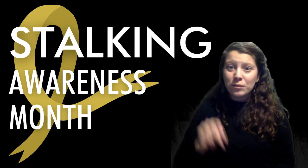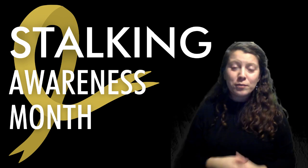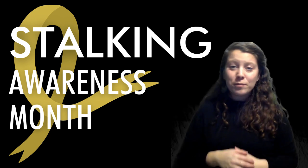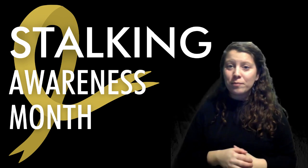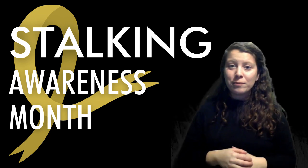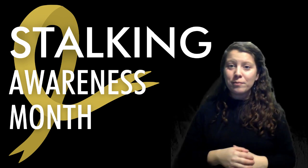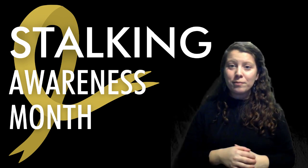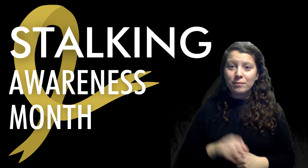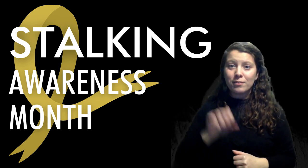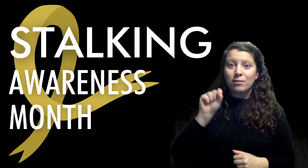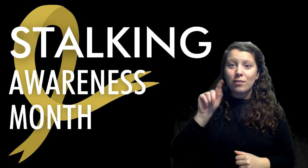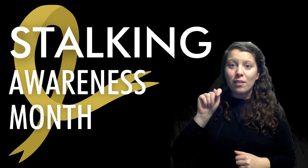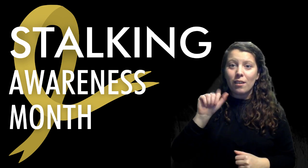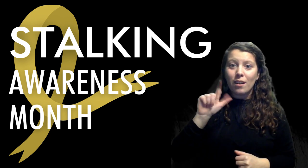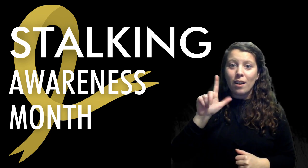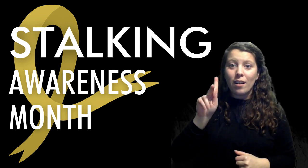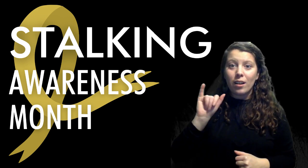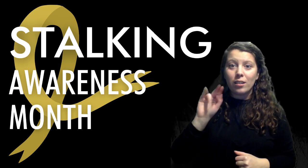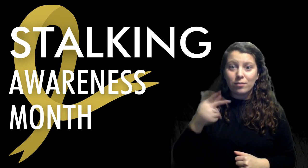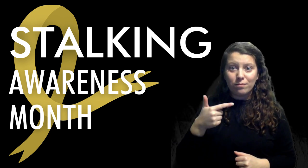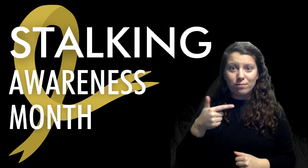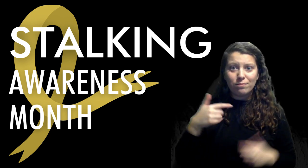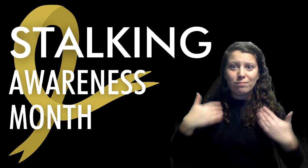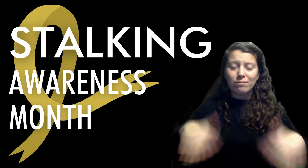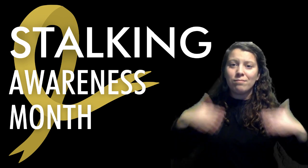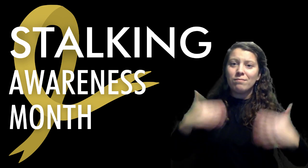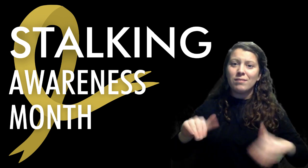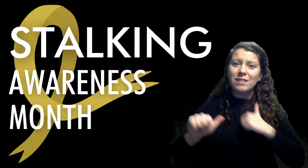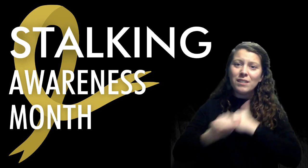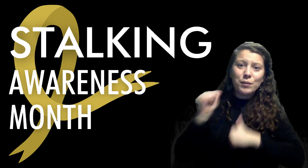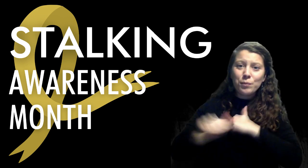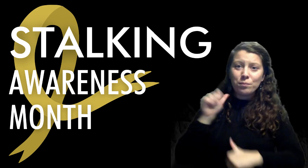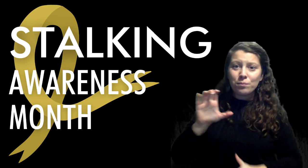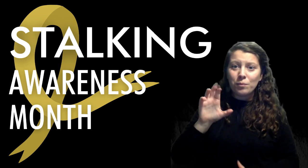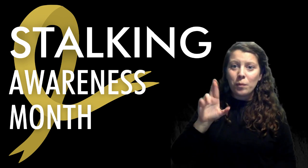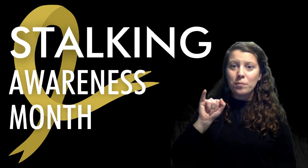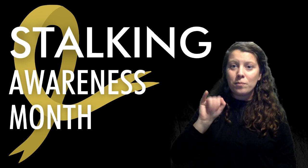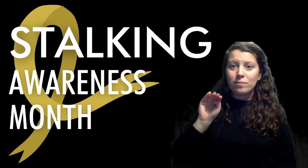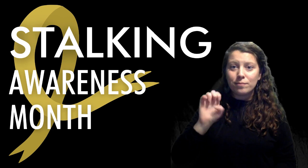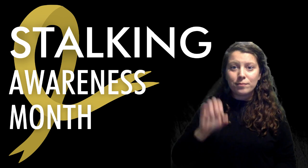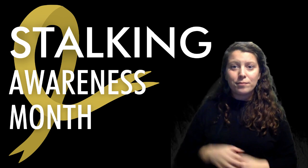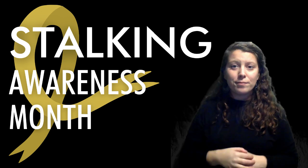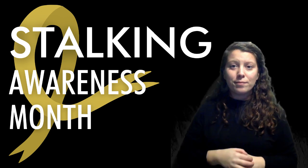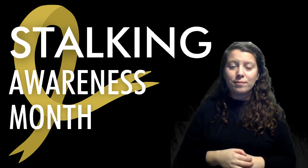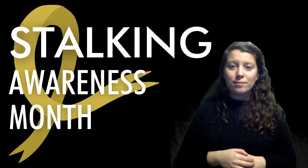Stalking is a dangerous crime.